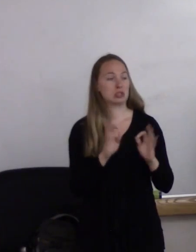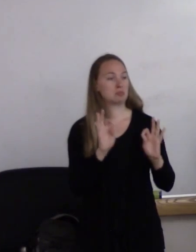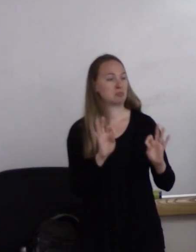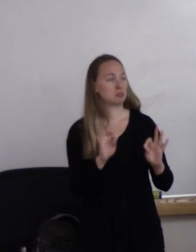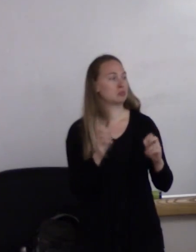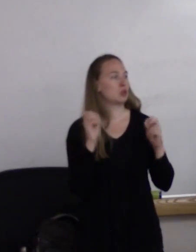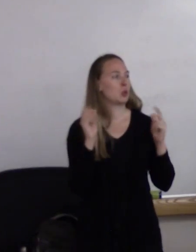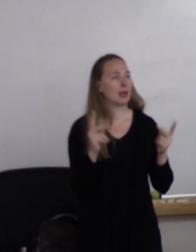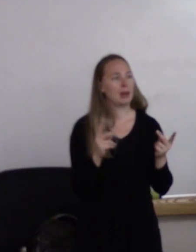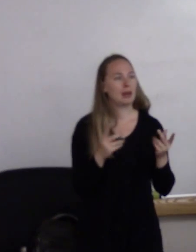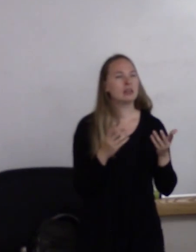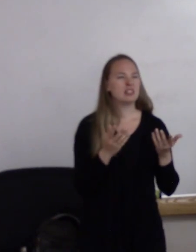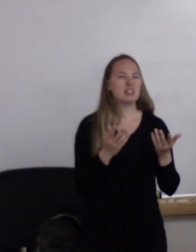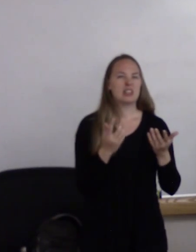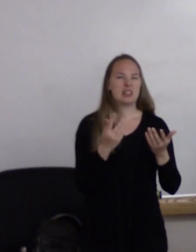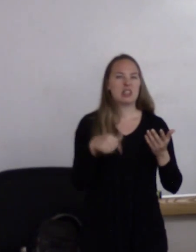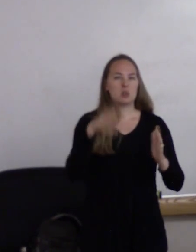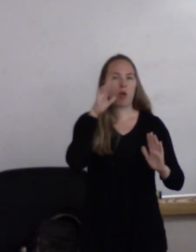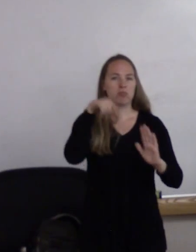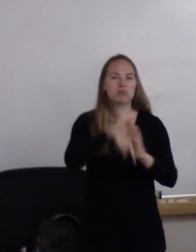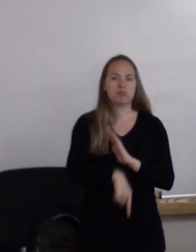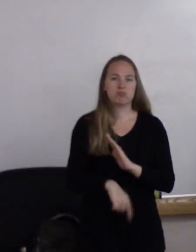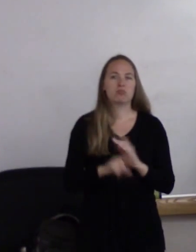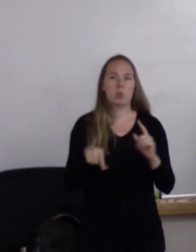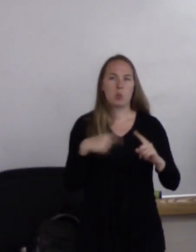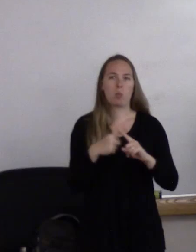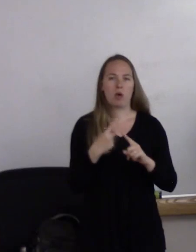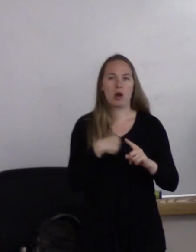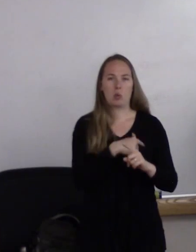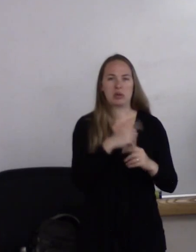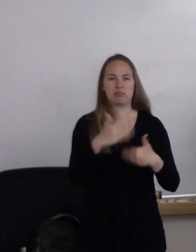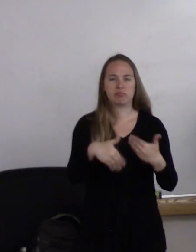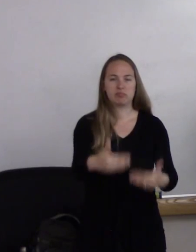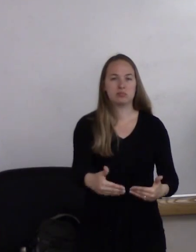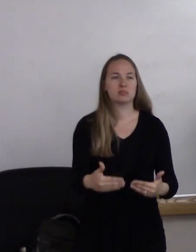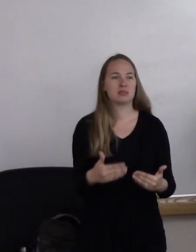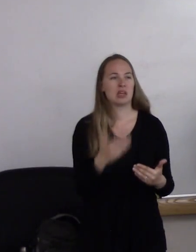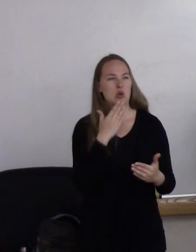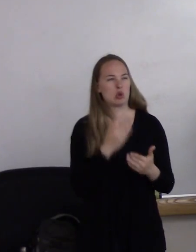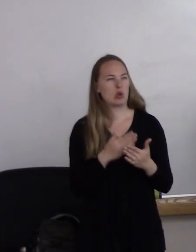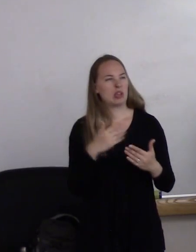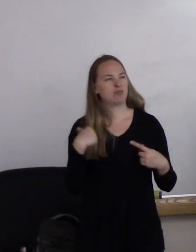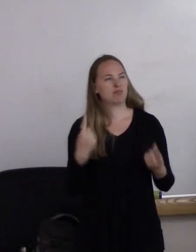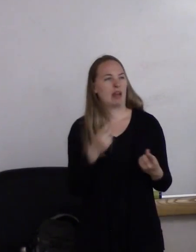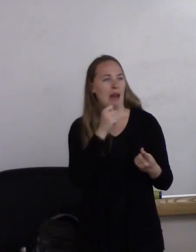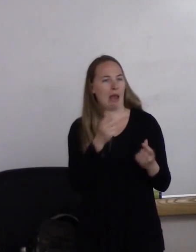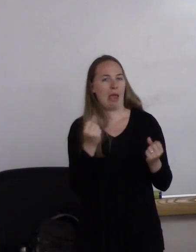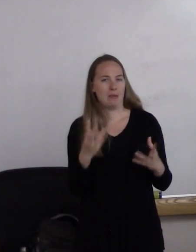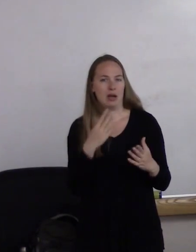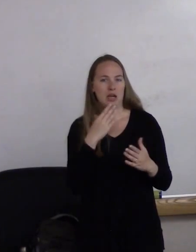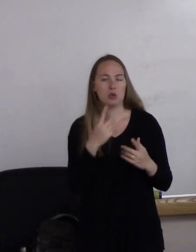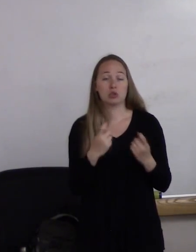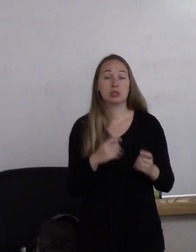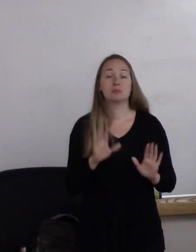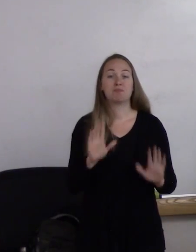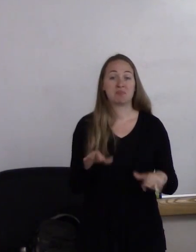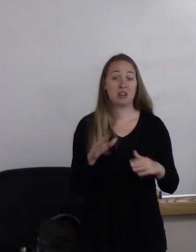Gets a little bit more in-depth, so good to not have too many questions. So we often start our trainings